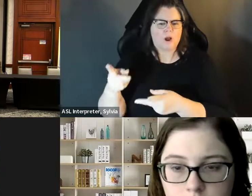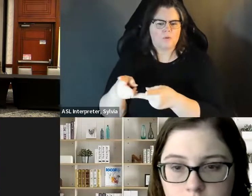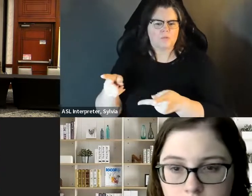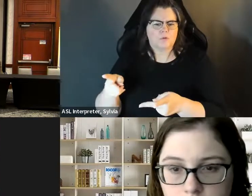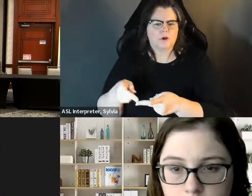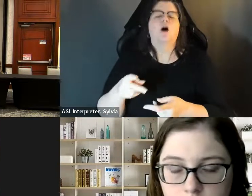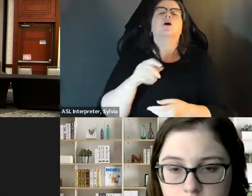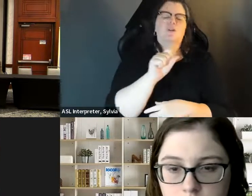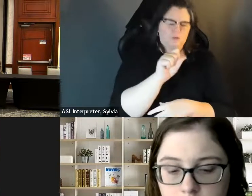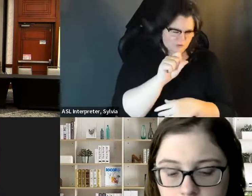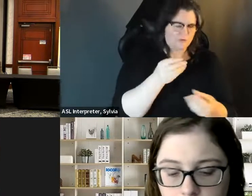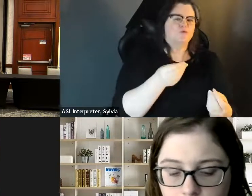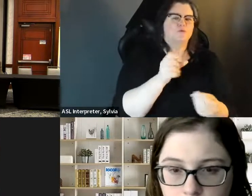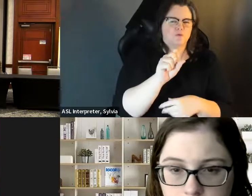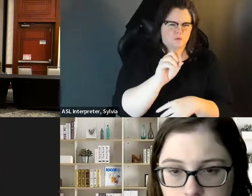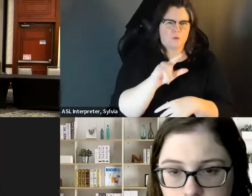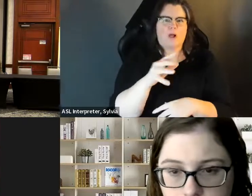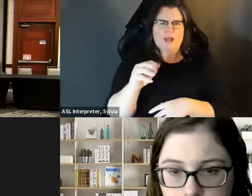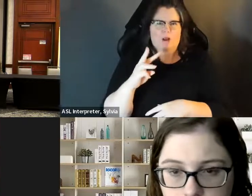who are running for the soil and water position, we had to deal